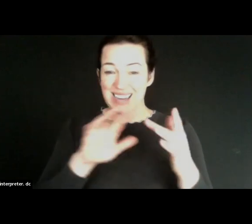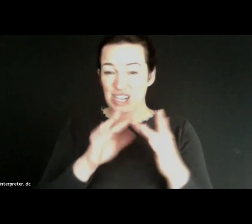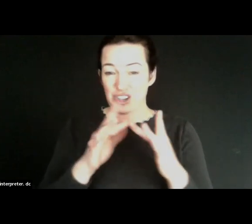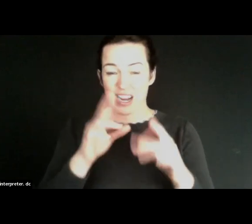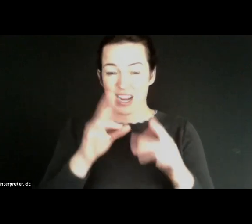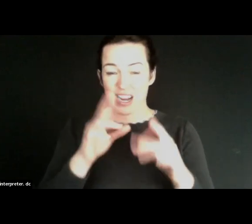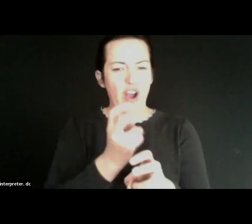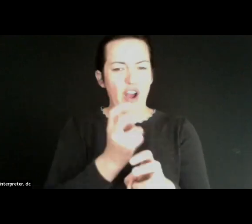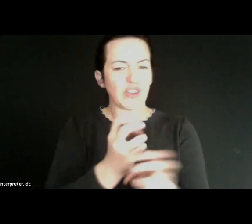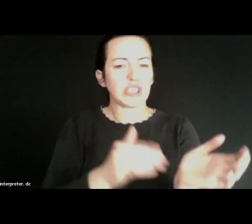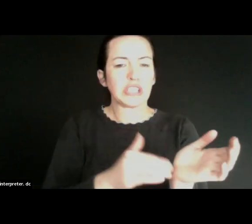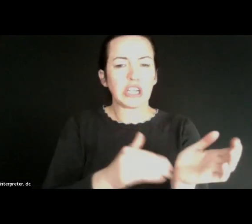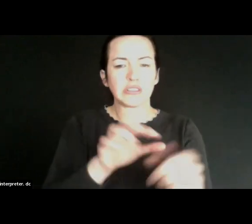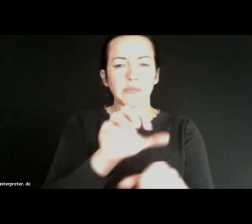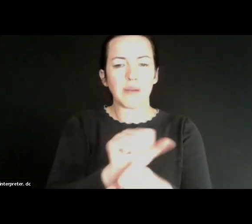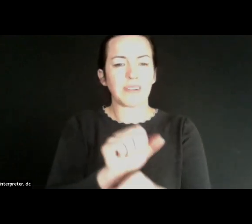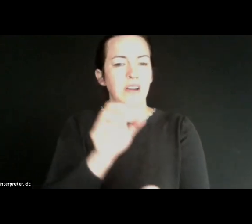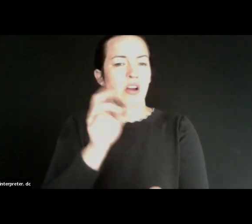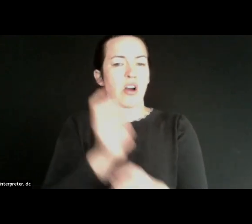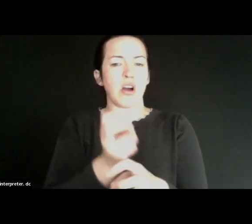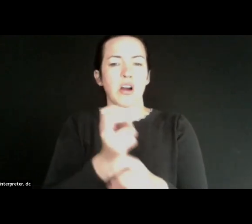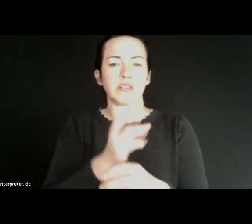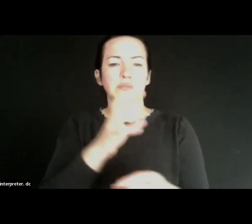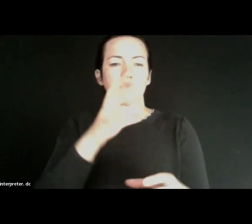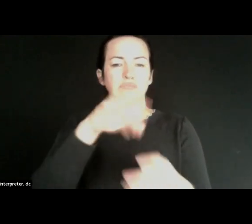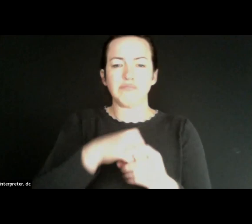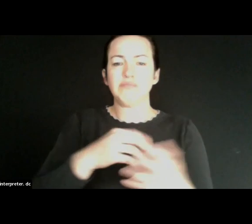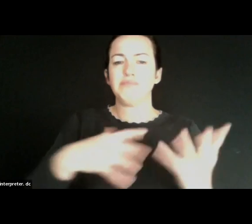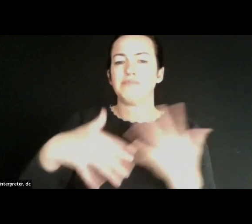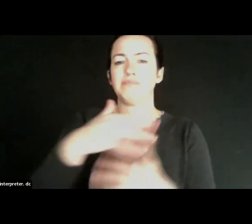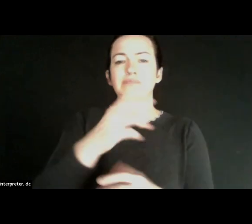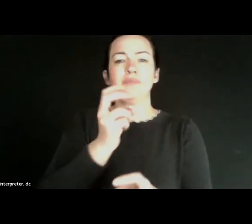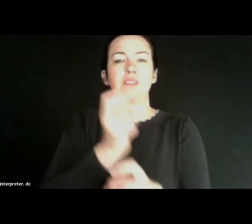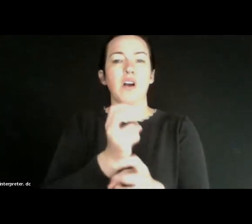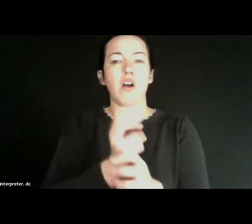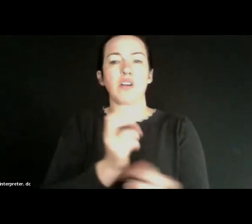It's difficult to participate in society. It's difficult to sign up for public services.